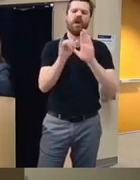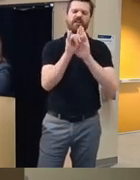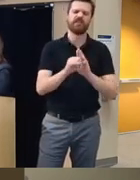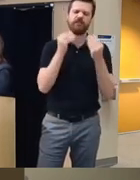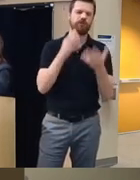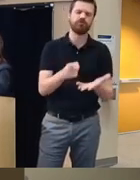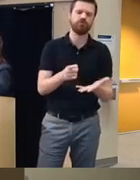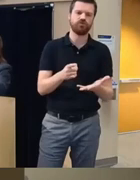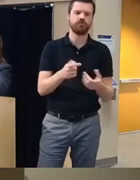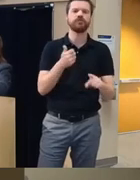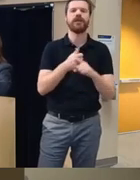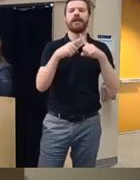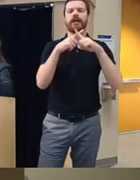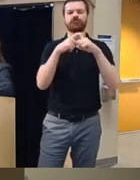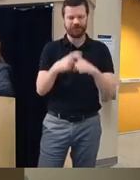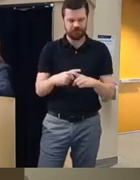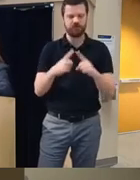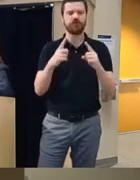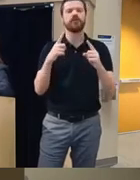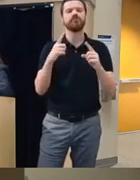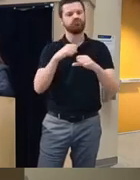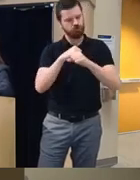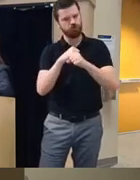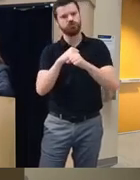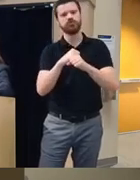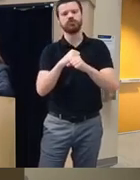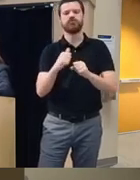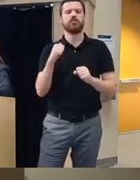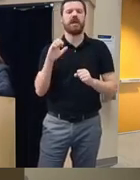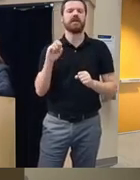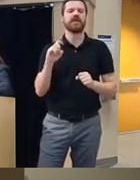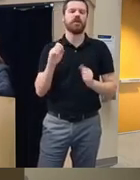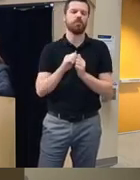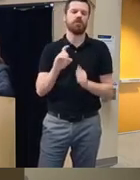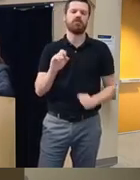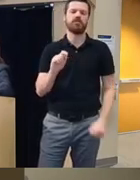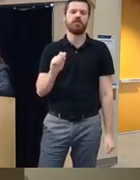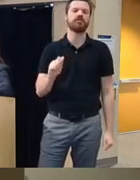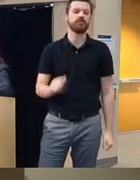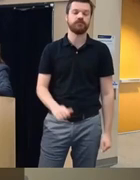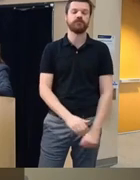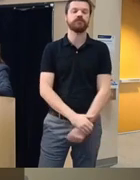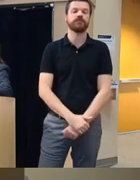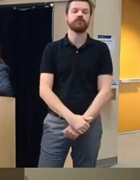it's and it's in an encrypted secure um back end of the data just small